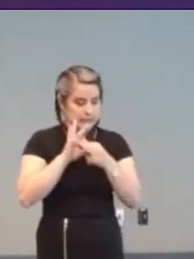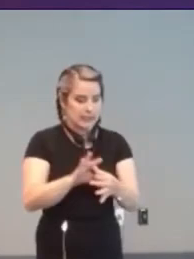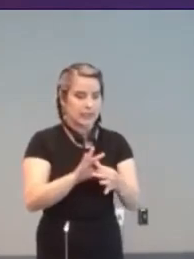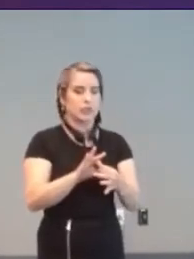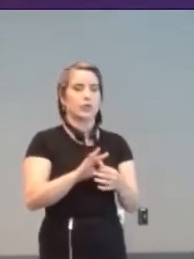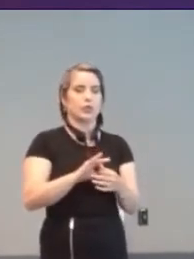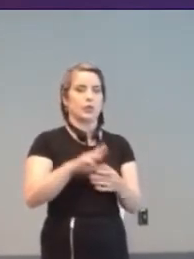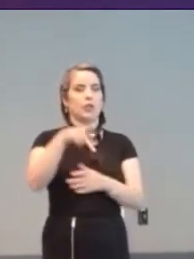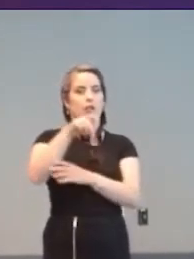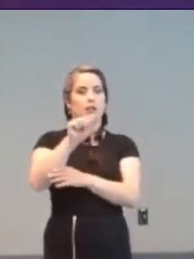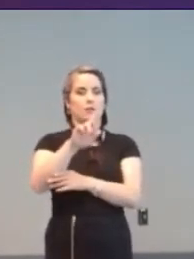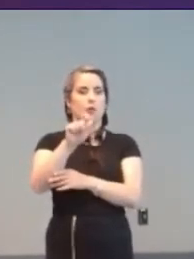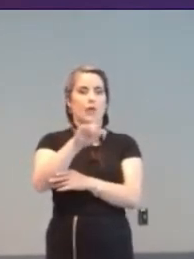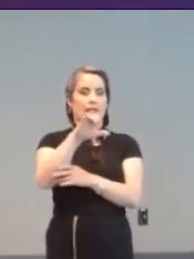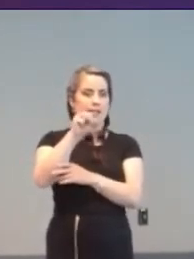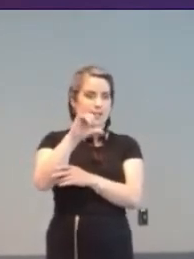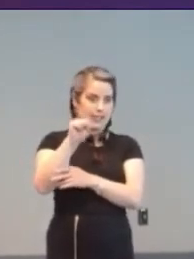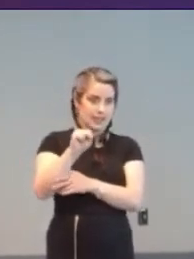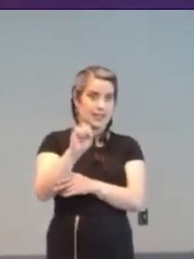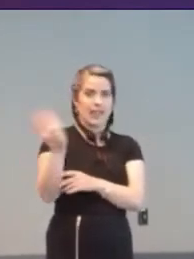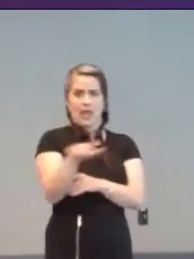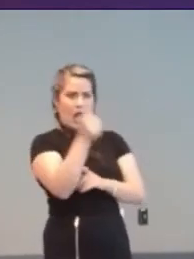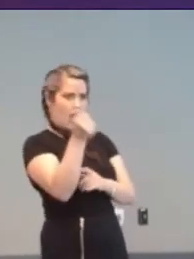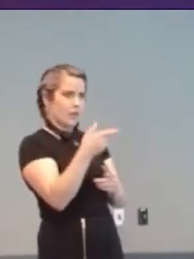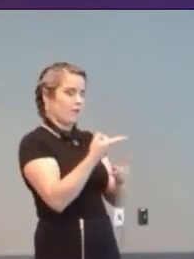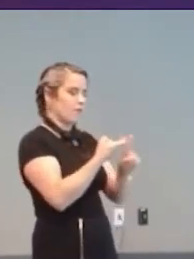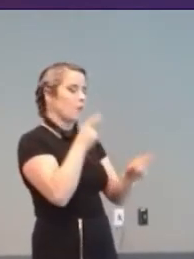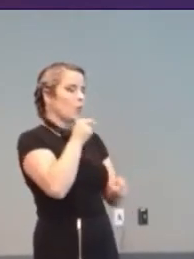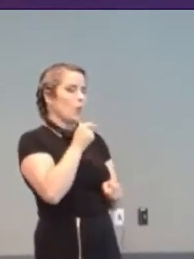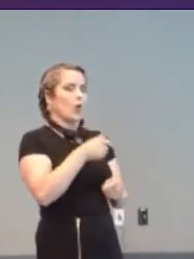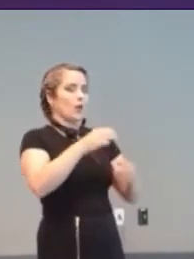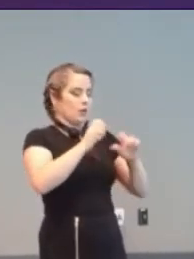The name “Responaut” came from founder Ann Armstrong’s experience of living in